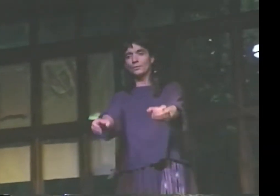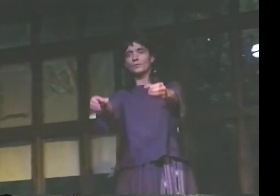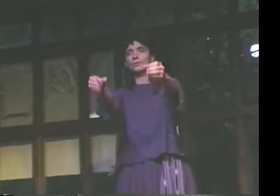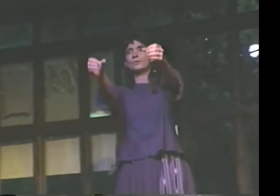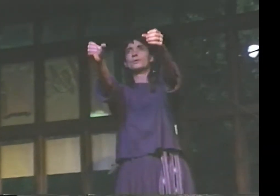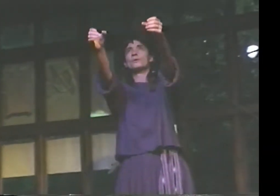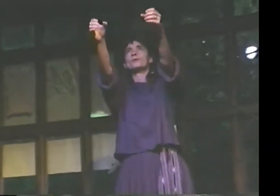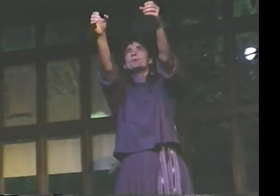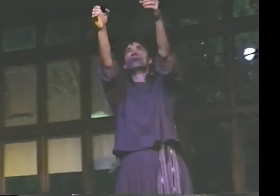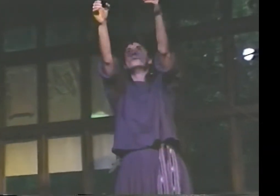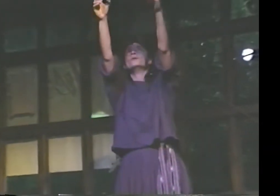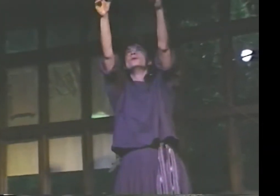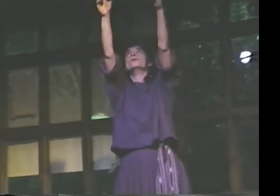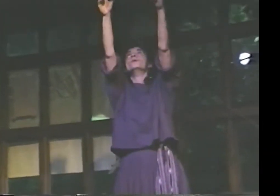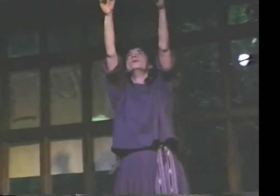A LADDER...